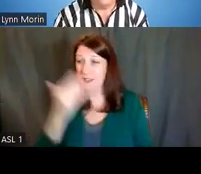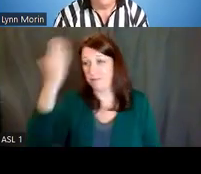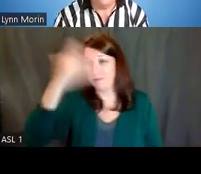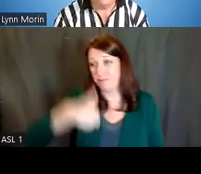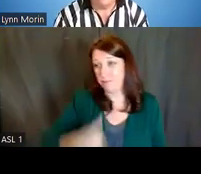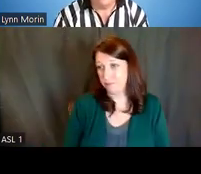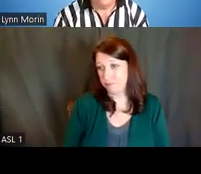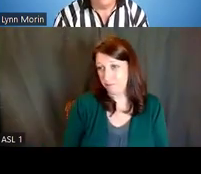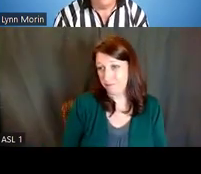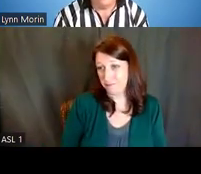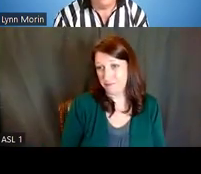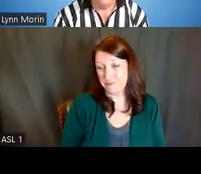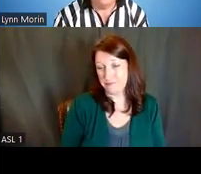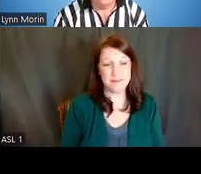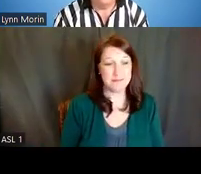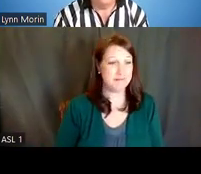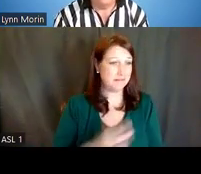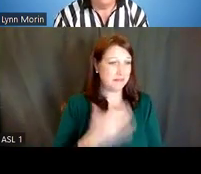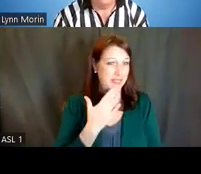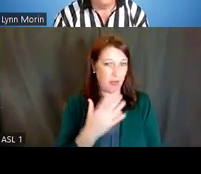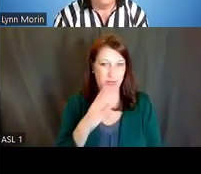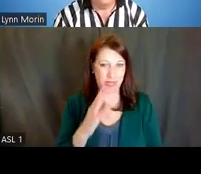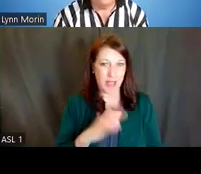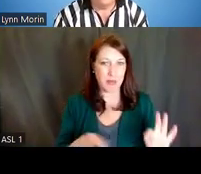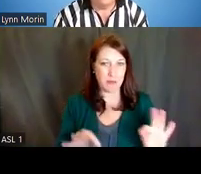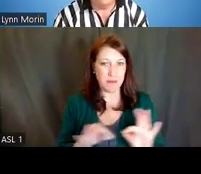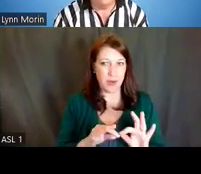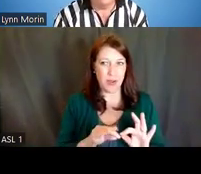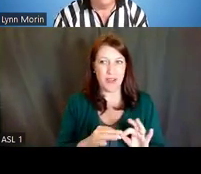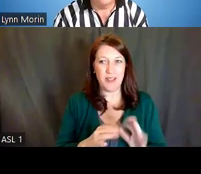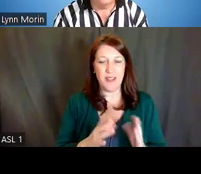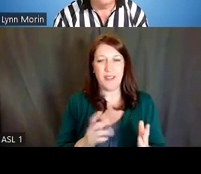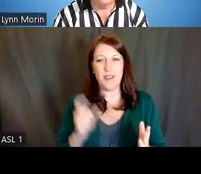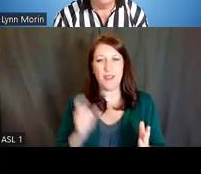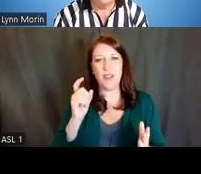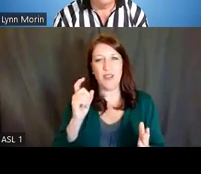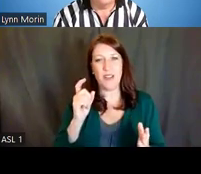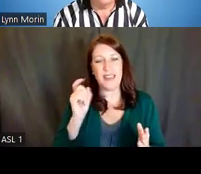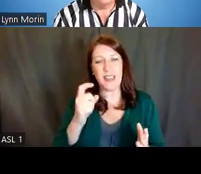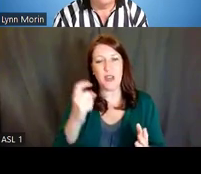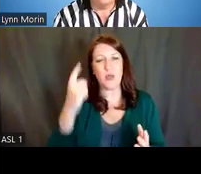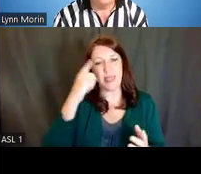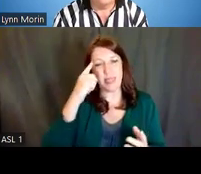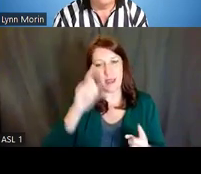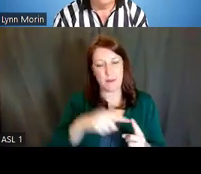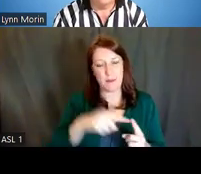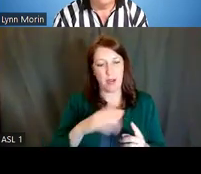Rosalina Bray: Thank you, Lynn, that's so important. That's really why you need to think about your professional brand,